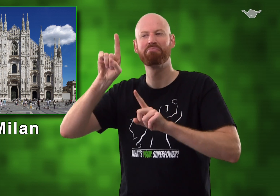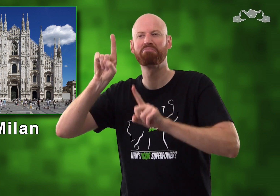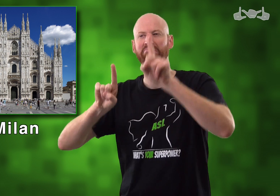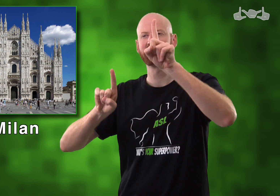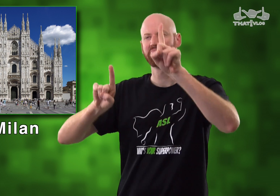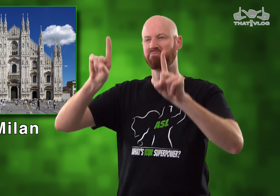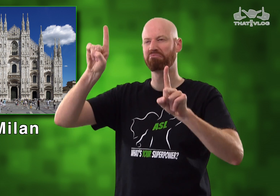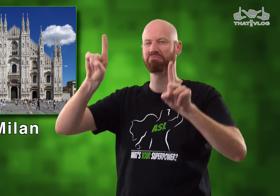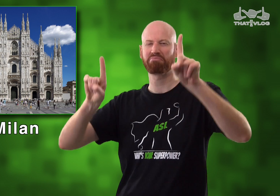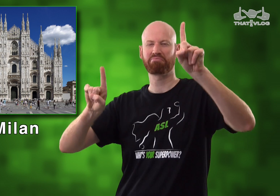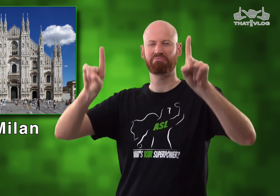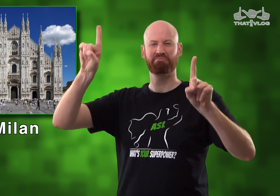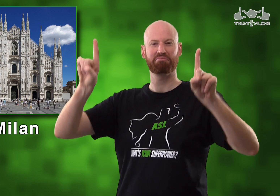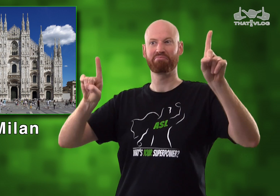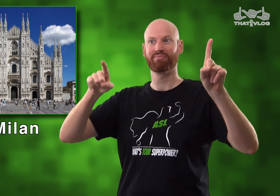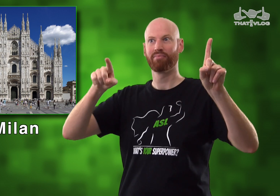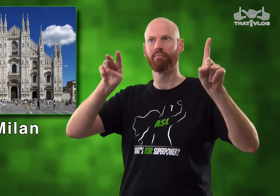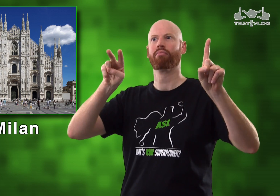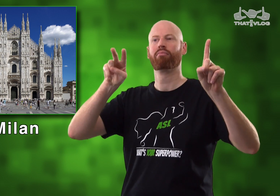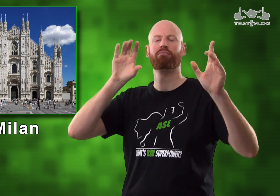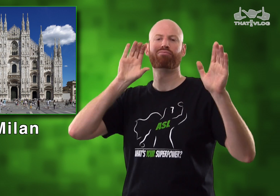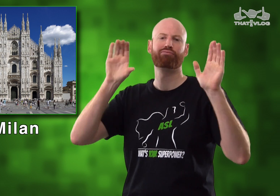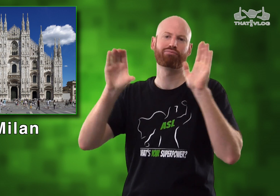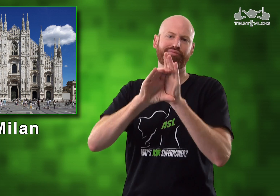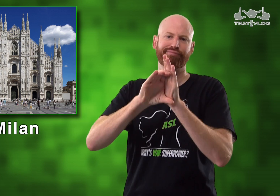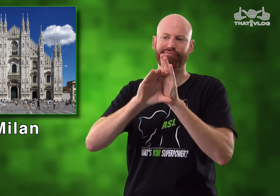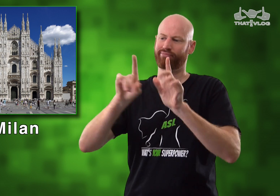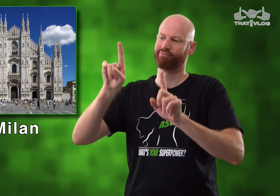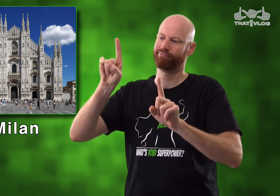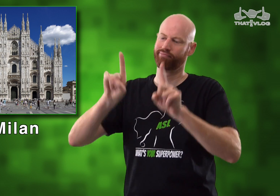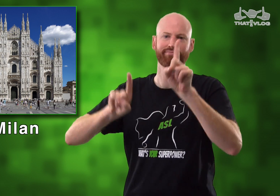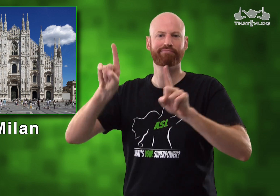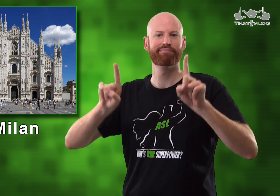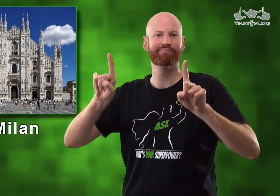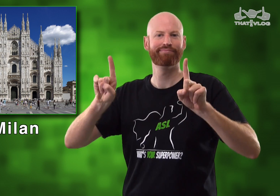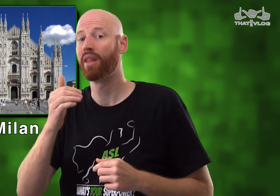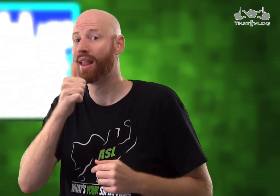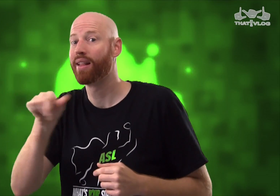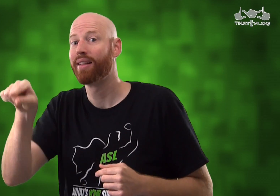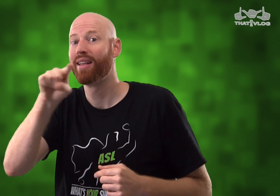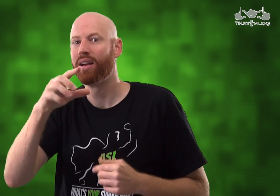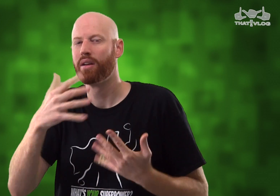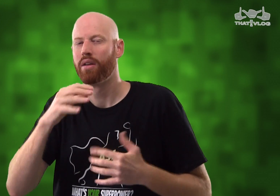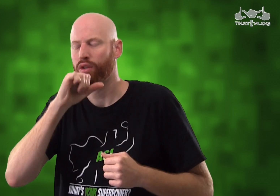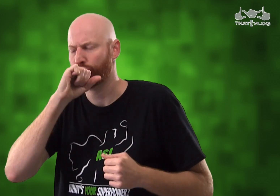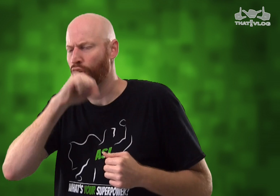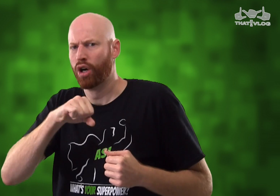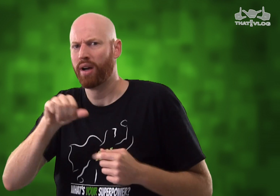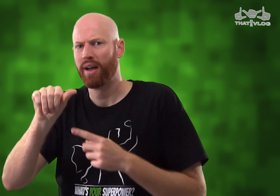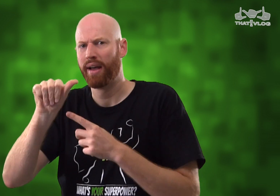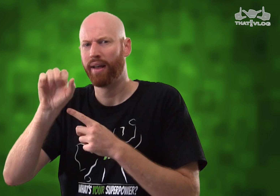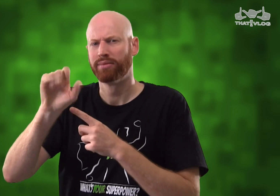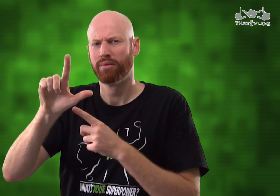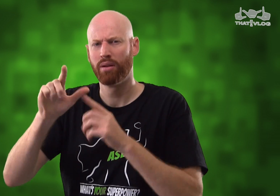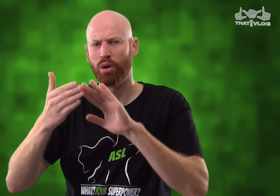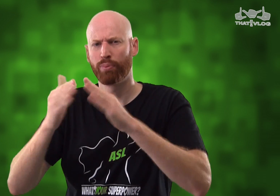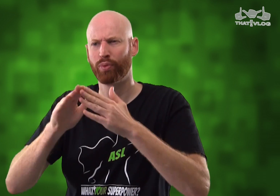cathedral towers spiking up into the sky; It's a very iconic image. AND for any of you that love